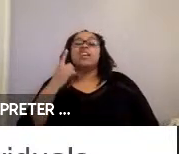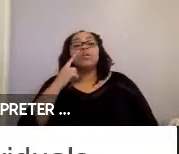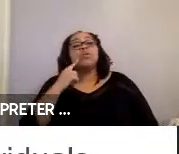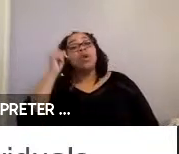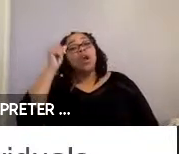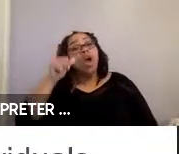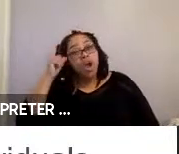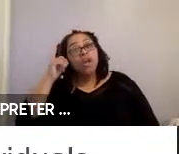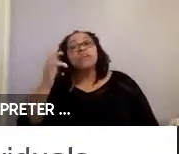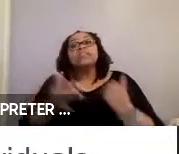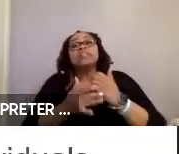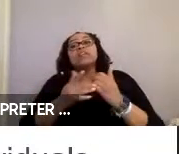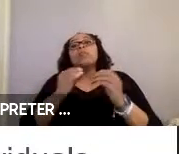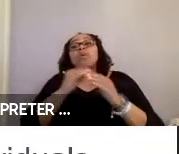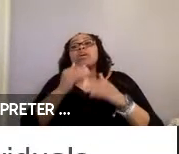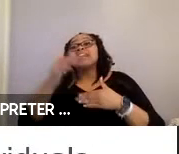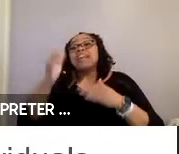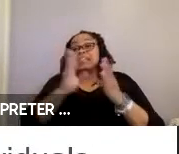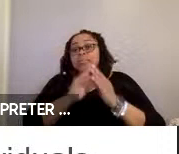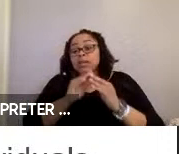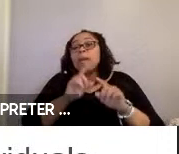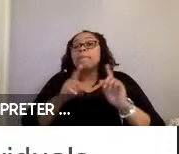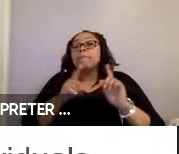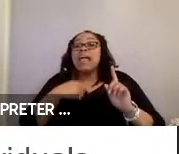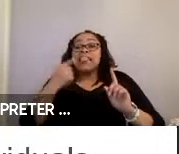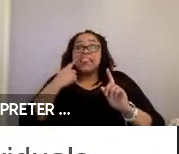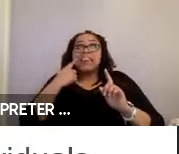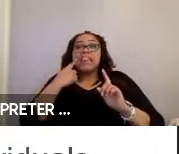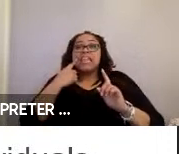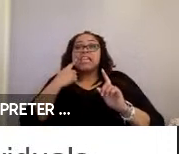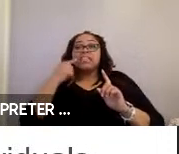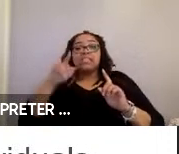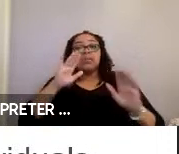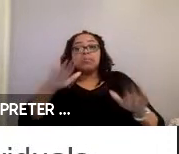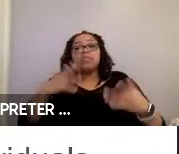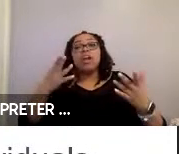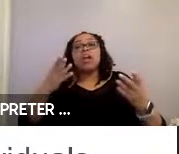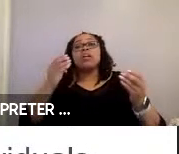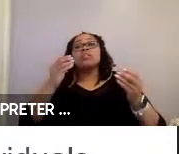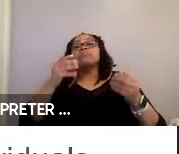more in the next session. But, I think, they provide a way to assist individuals who are